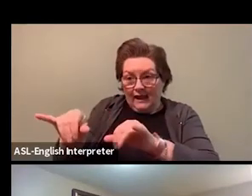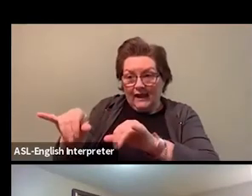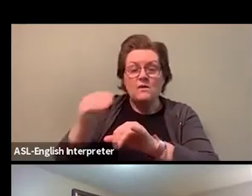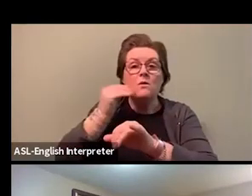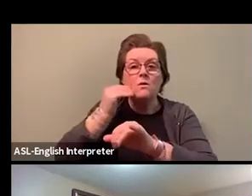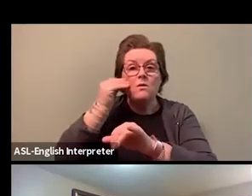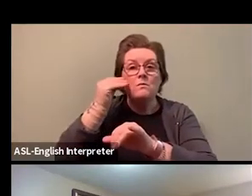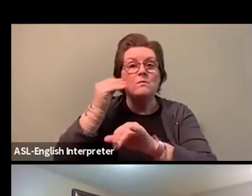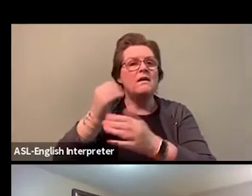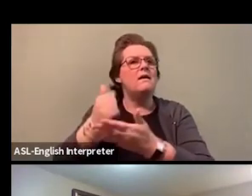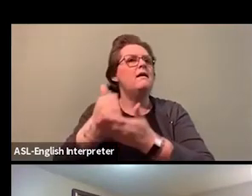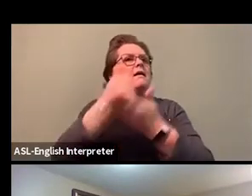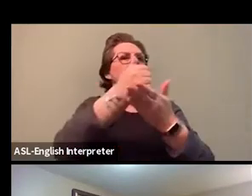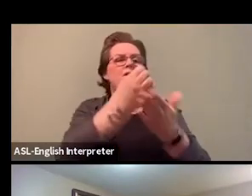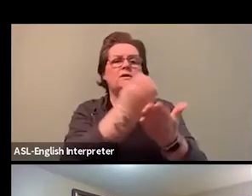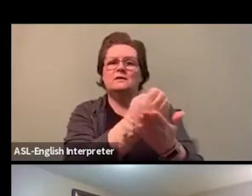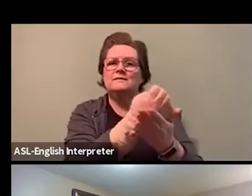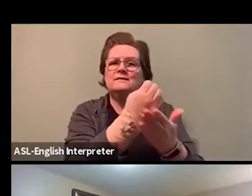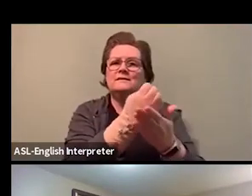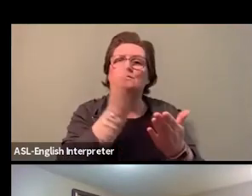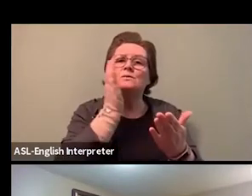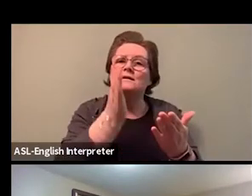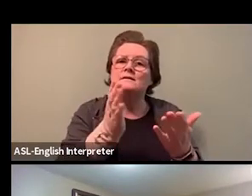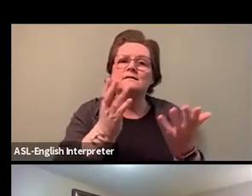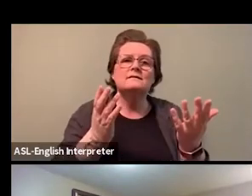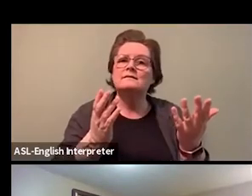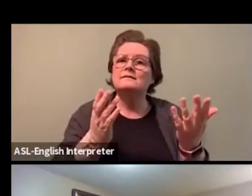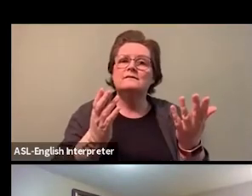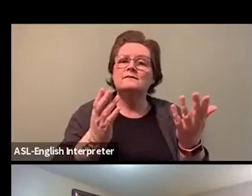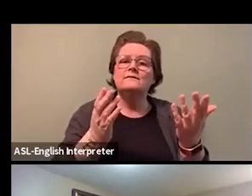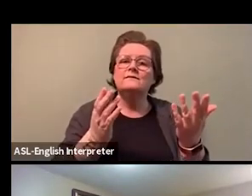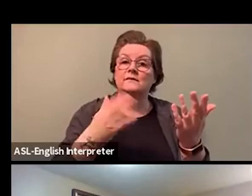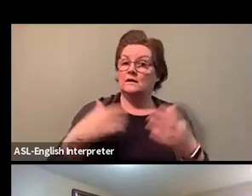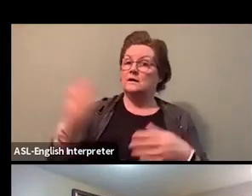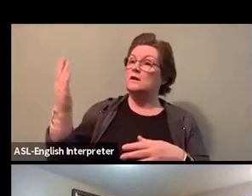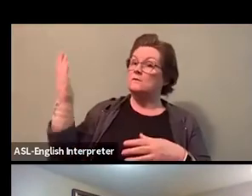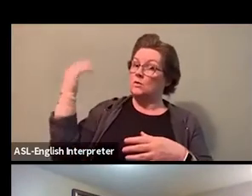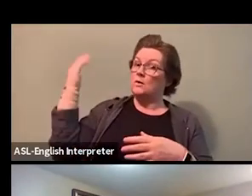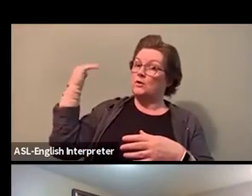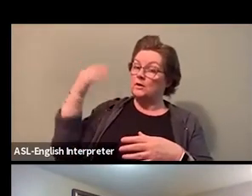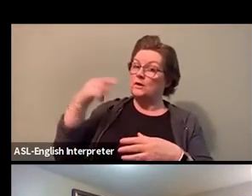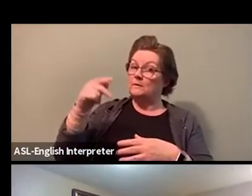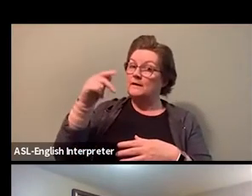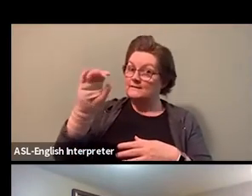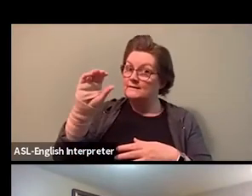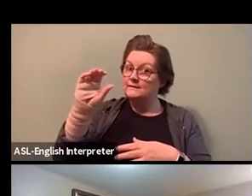You know, we have former PC Government leaders saying paid sick days.